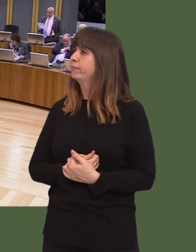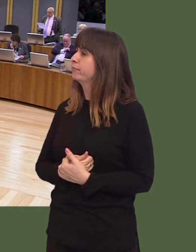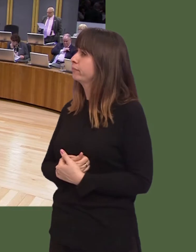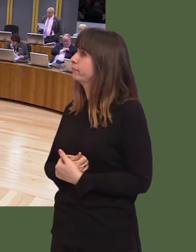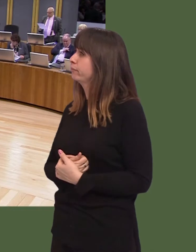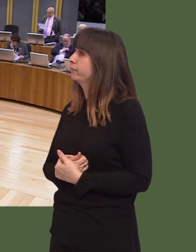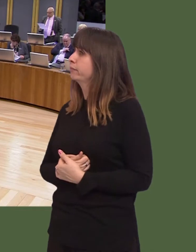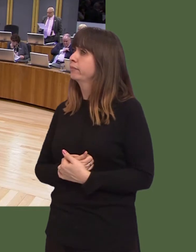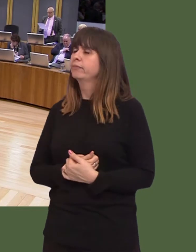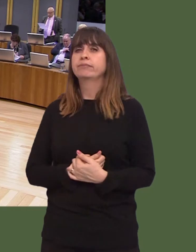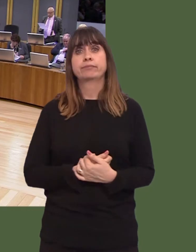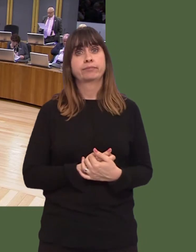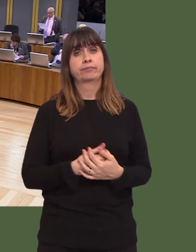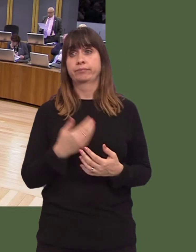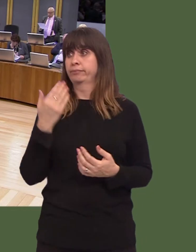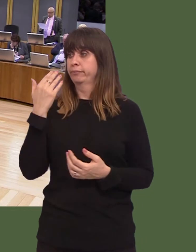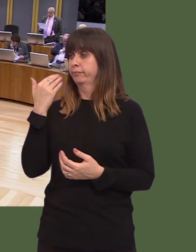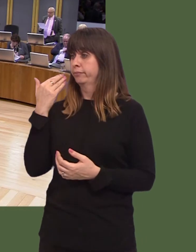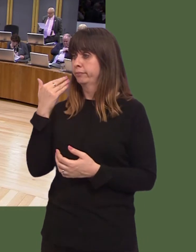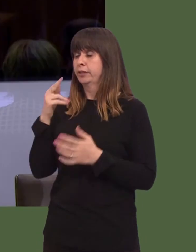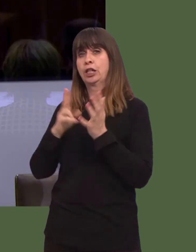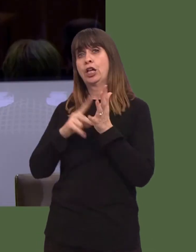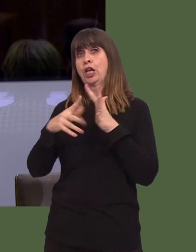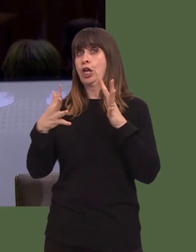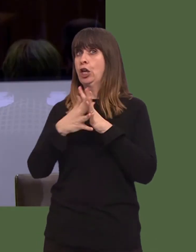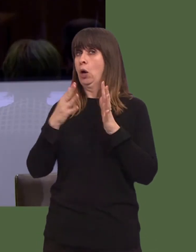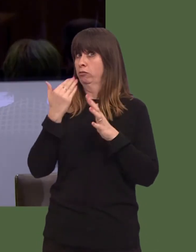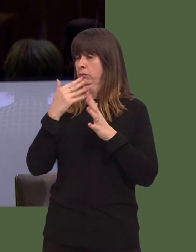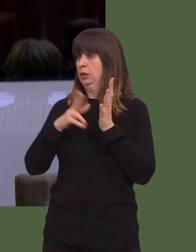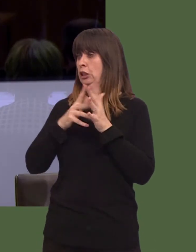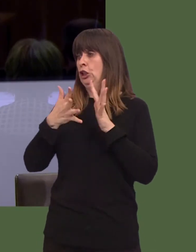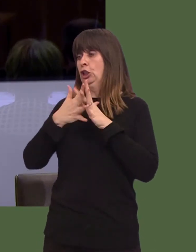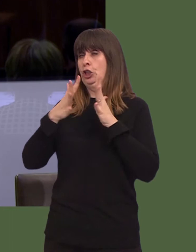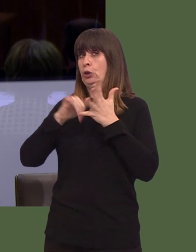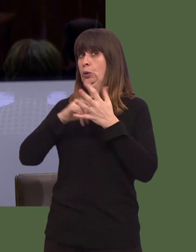The announcement by Newsquest that they propose to close their subediting hub in Newport and